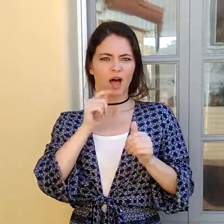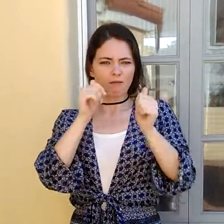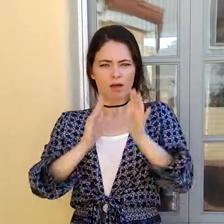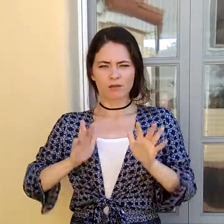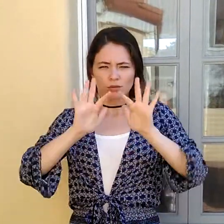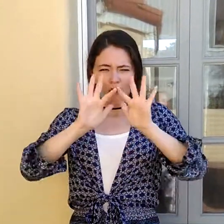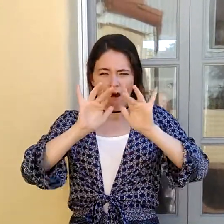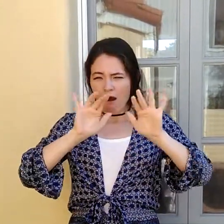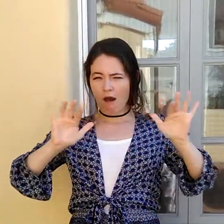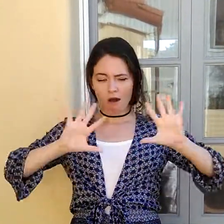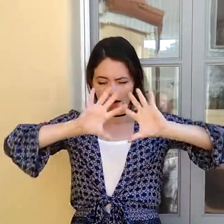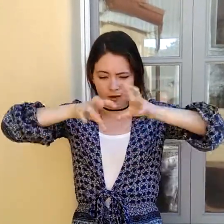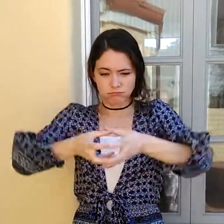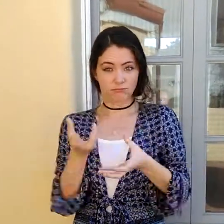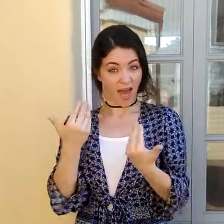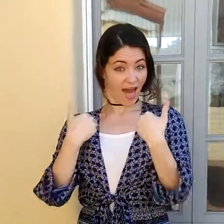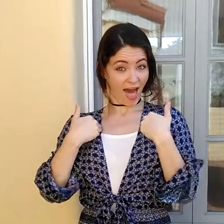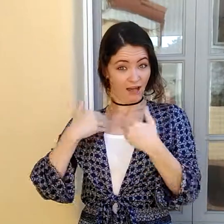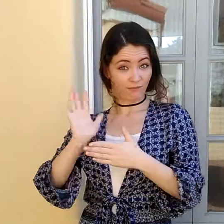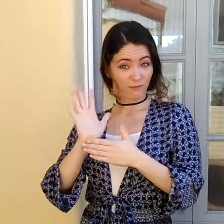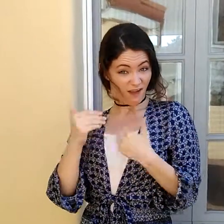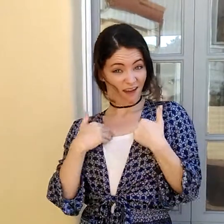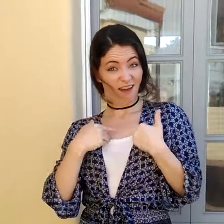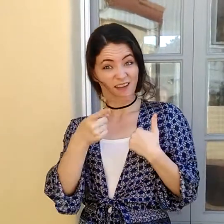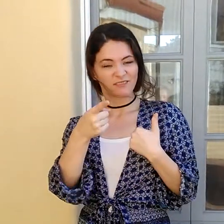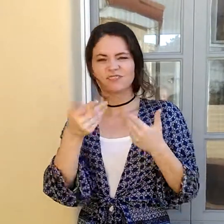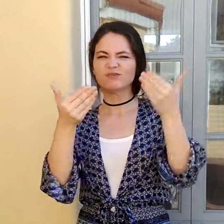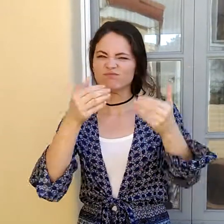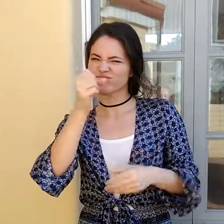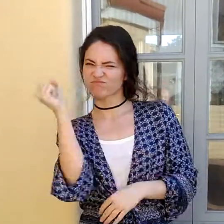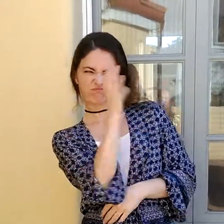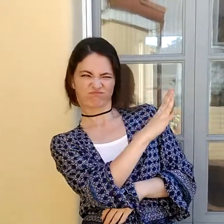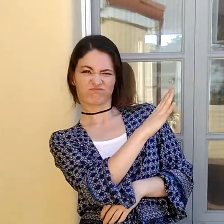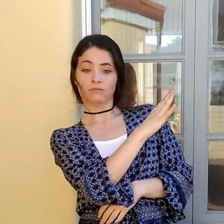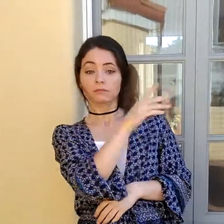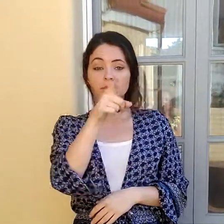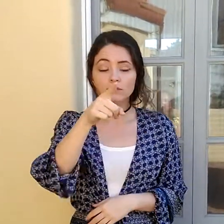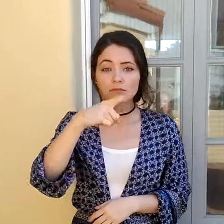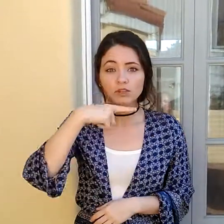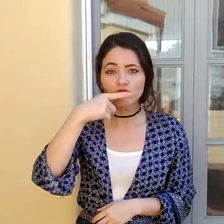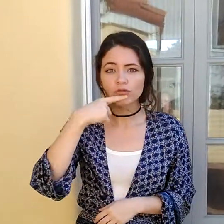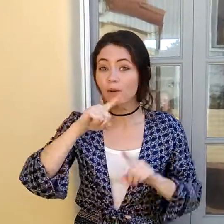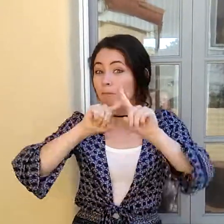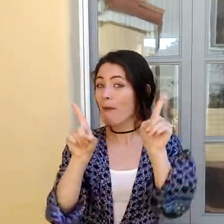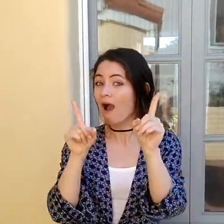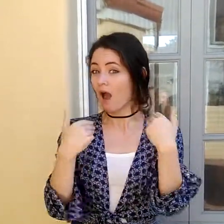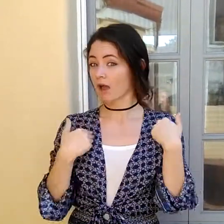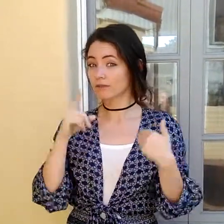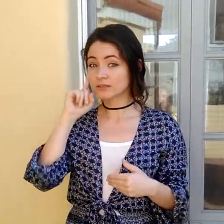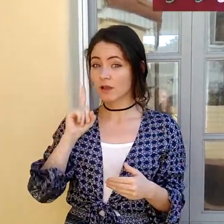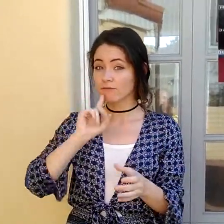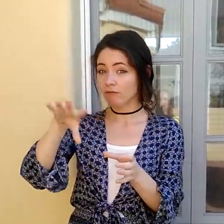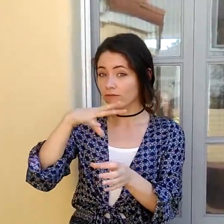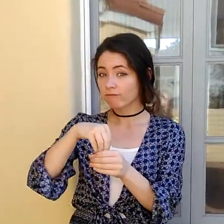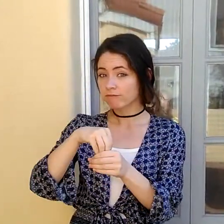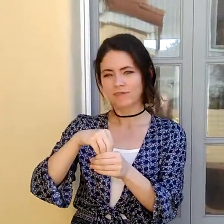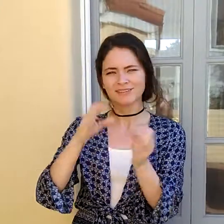actors, all kinds of Deaf involved in the film. If you have a film, submit it! If you are hearing filmmaker but your film has a Deaf person involved in it,